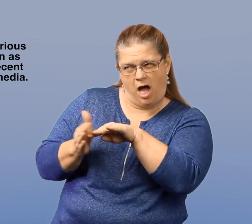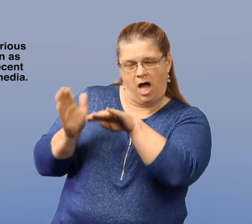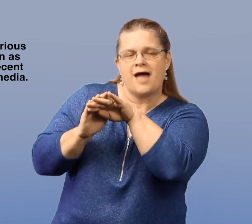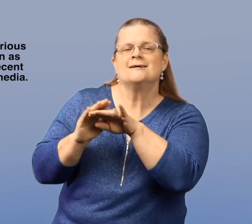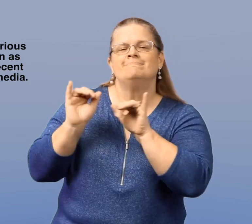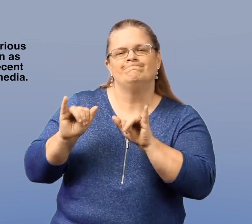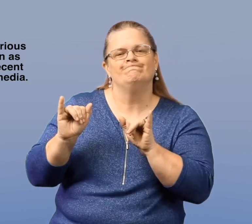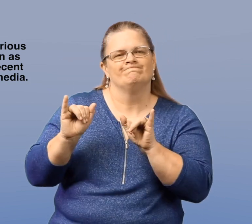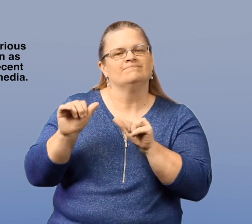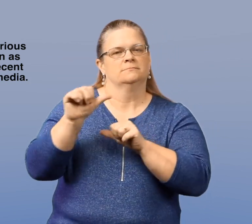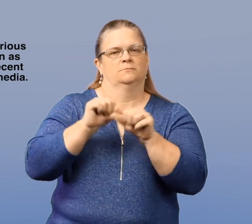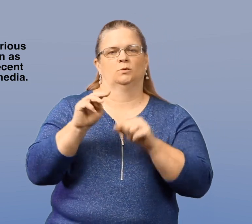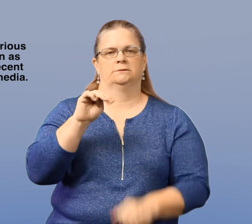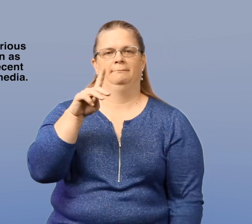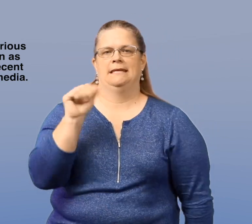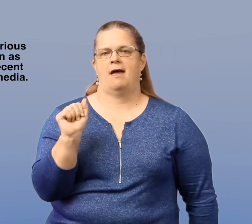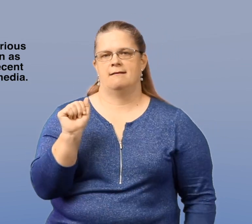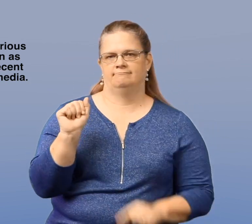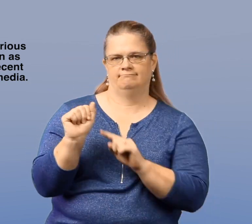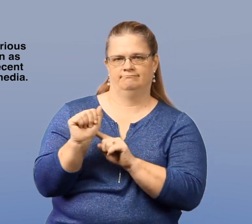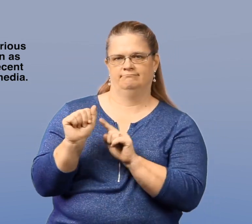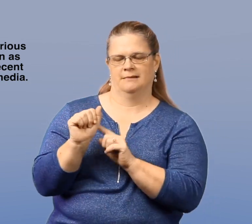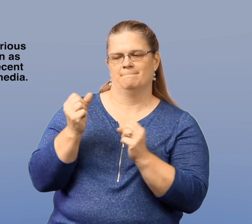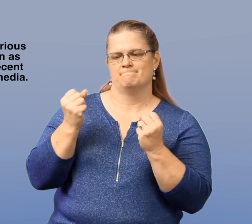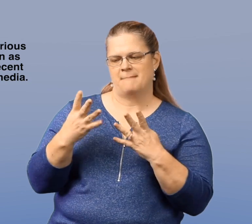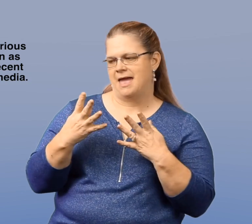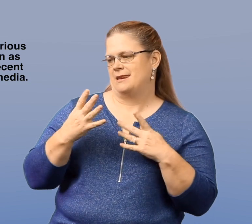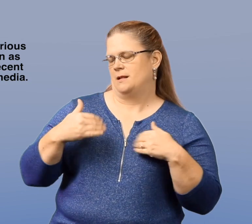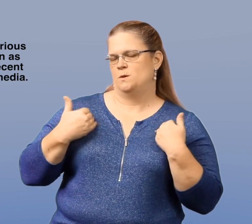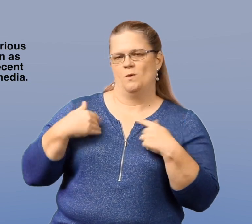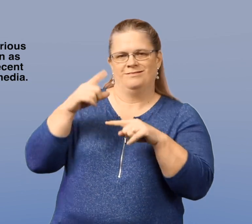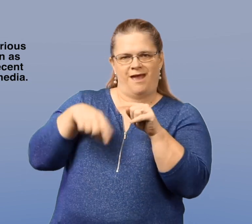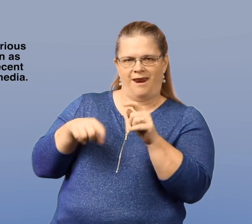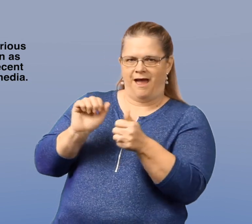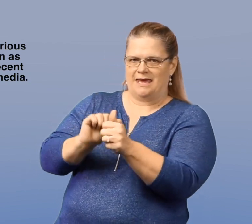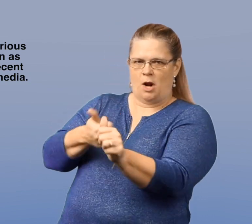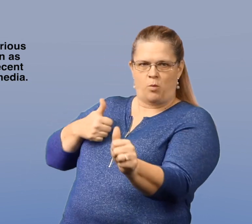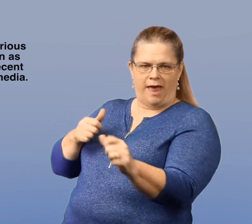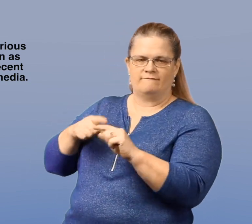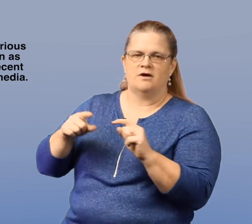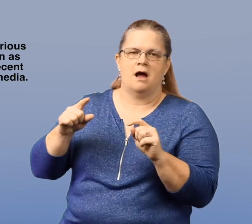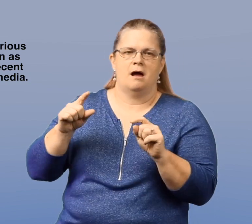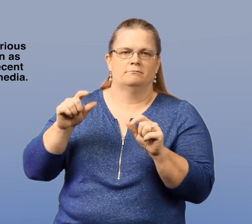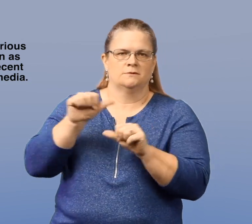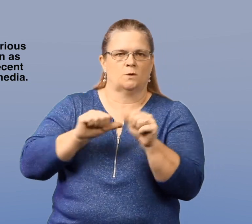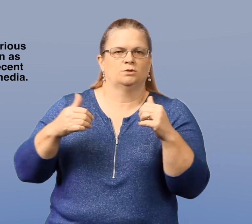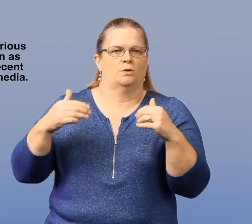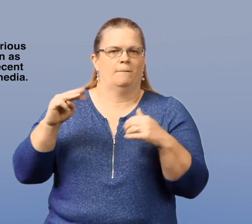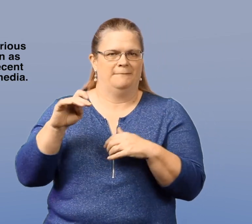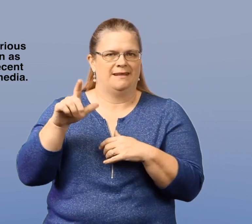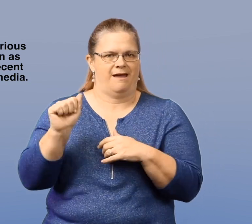Part of that increase is due to social media. Many youth cannot get away from social media.